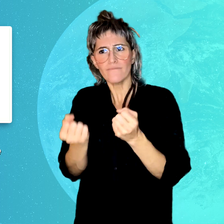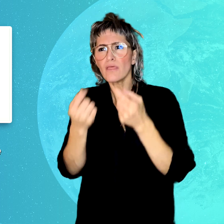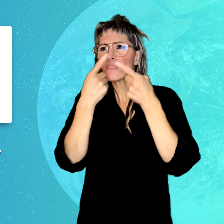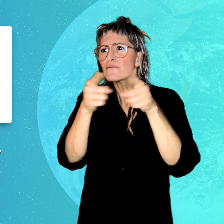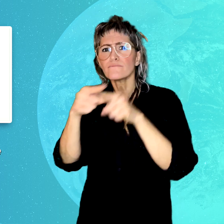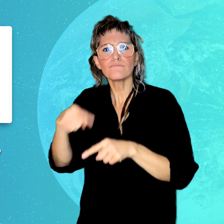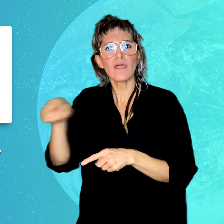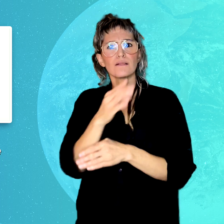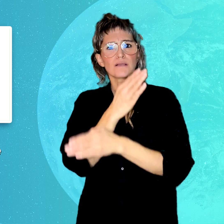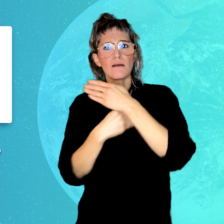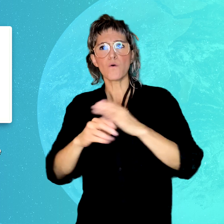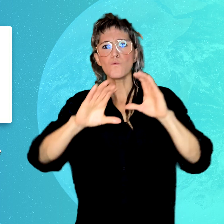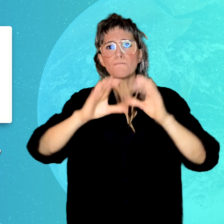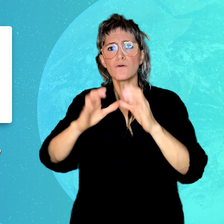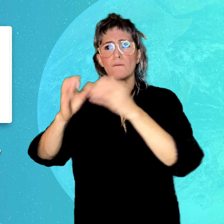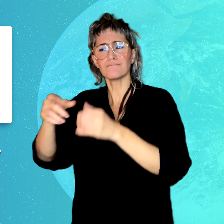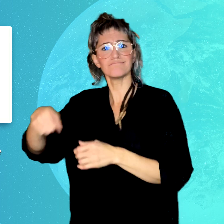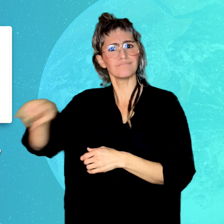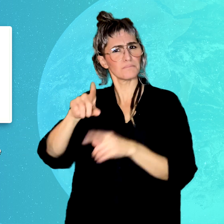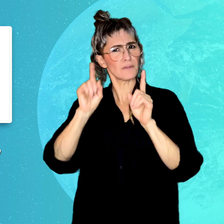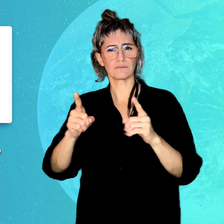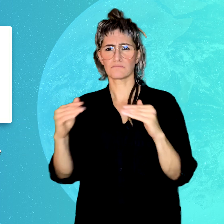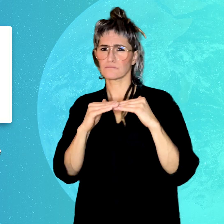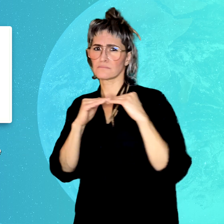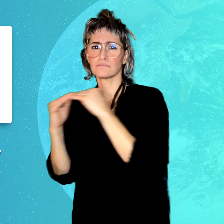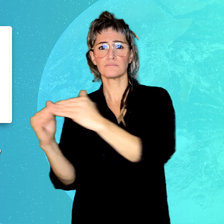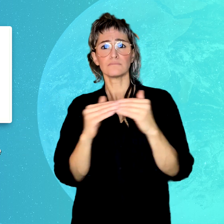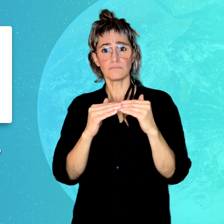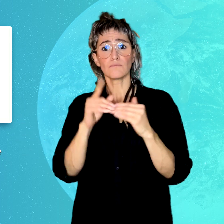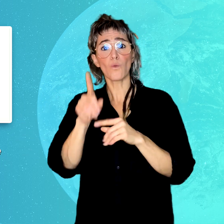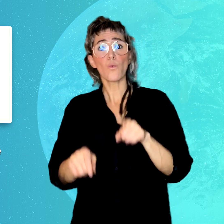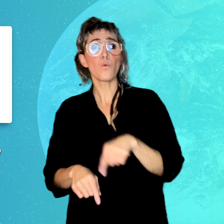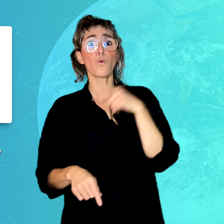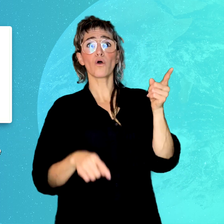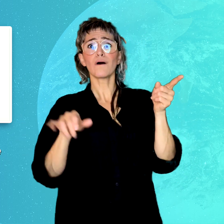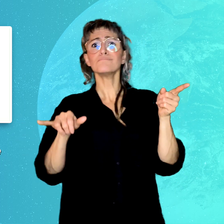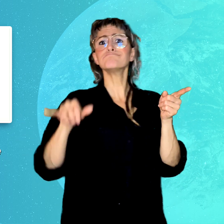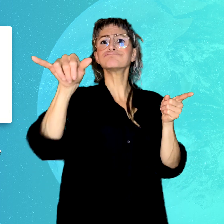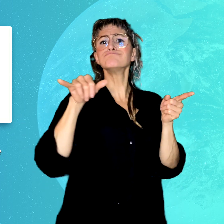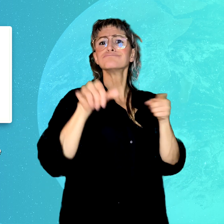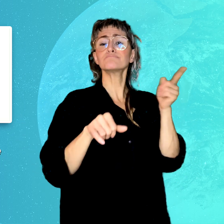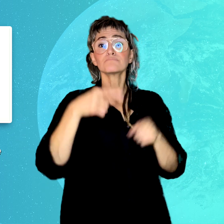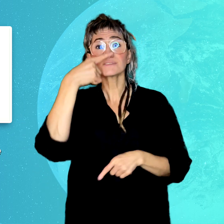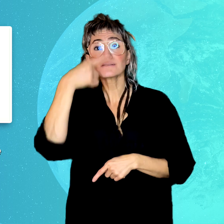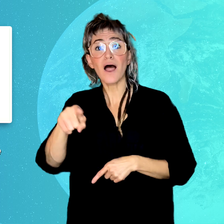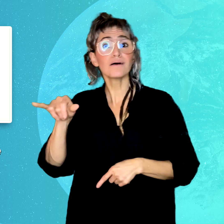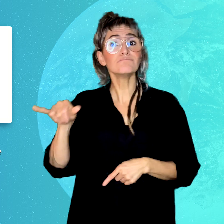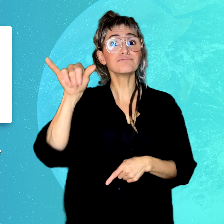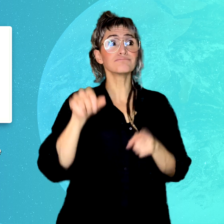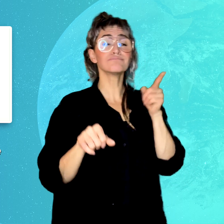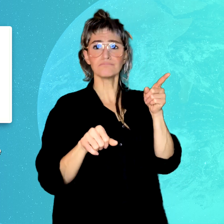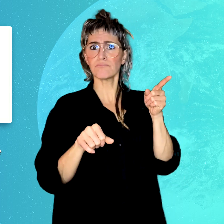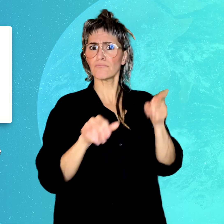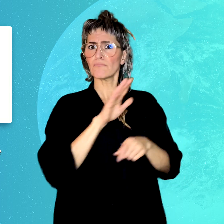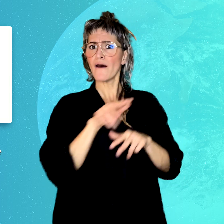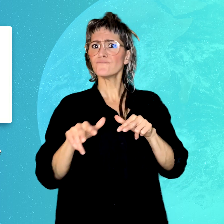consultation with relevant disability groups. Some other airlines,